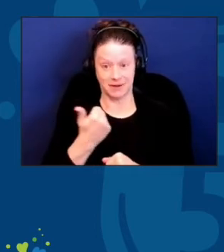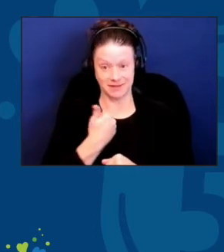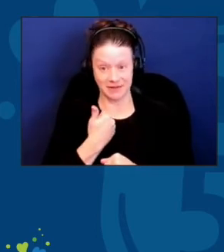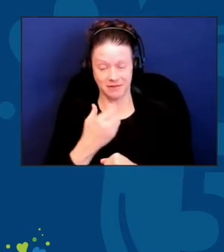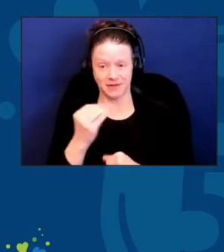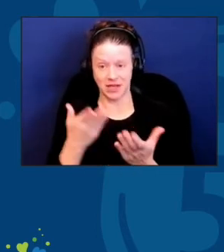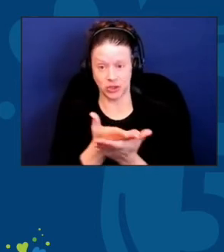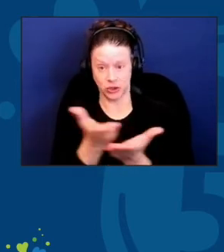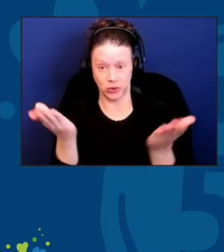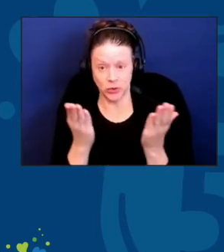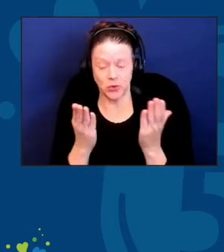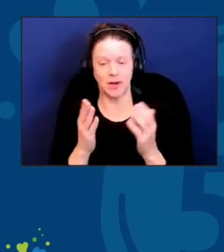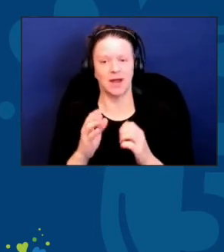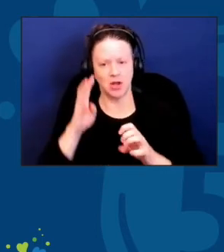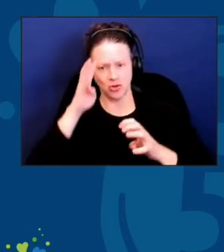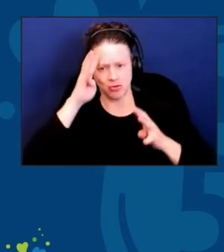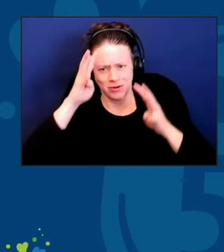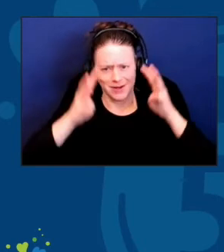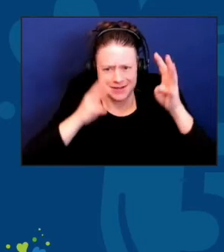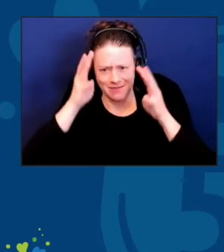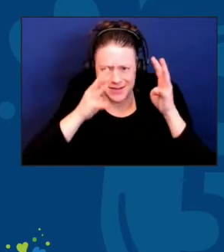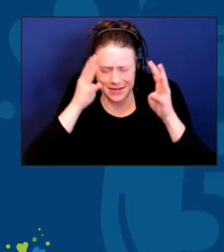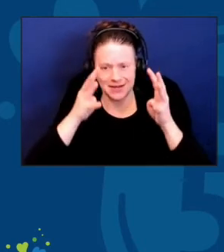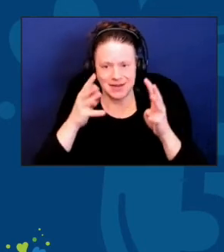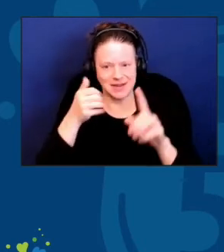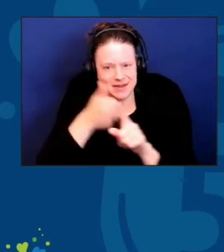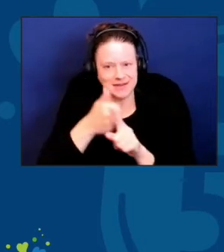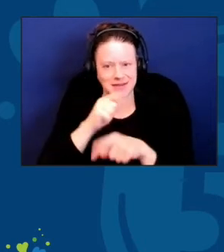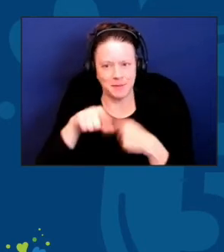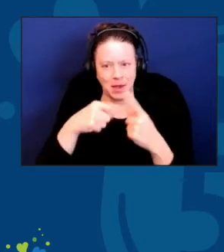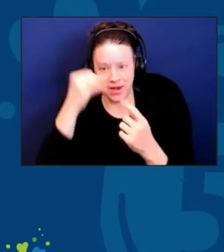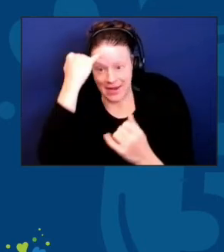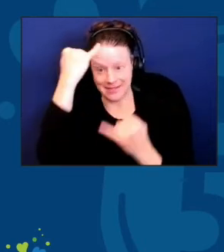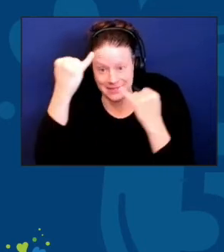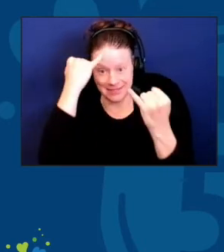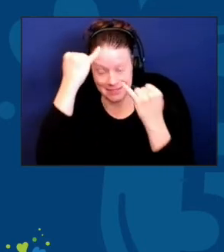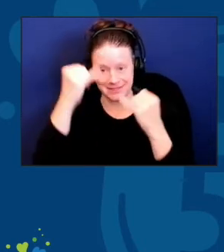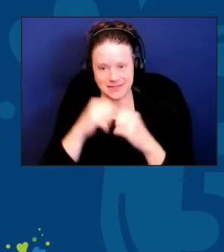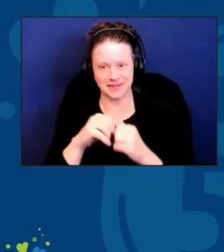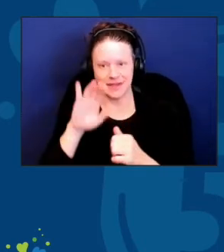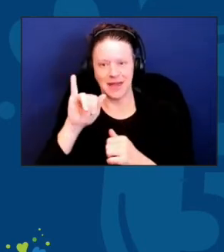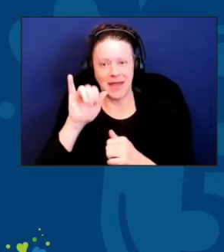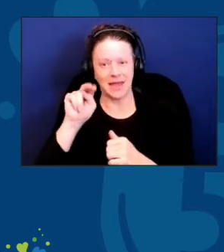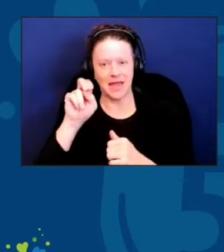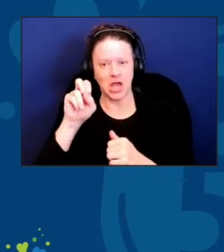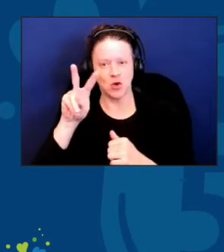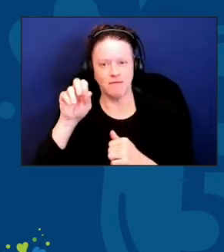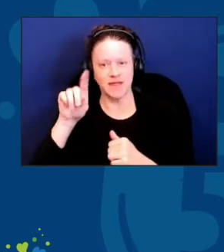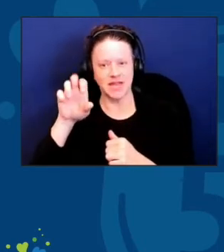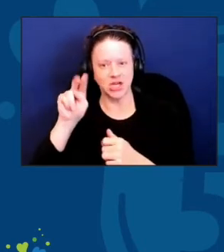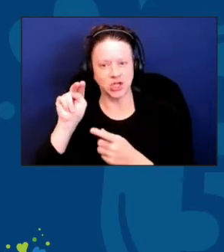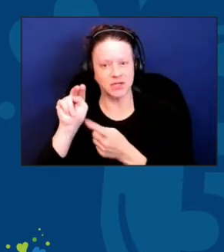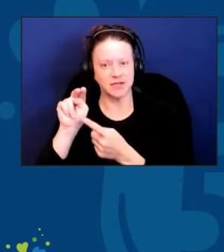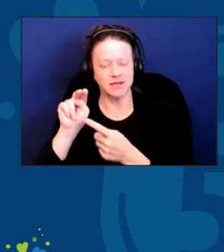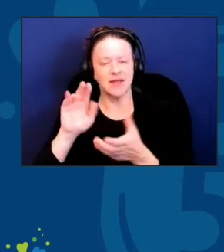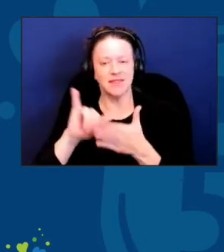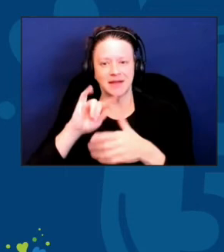that creativity is about ideas. But innovation is about making things happen.